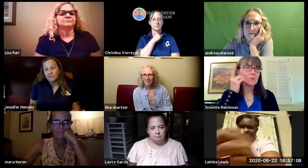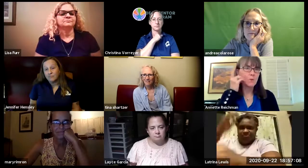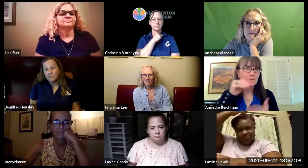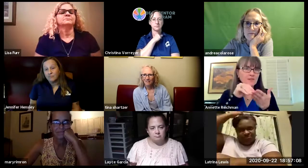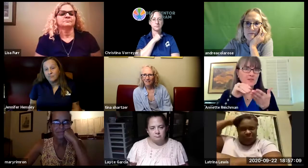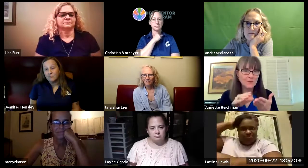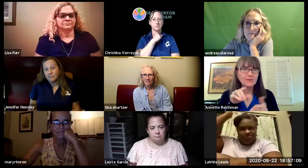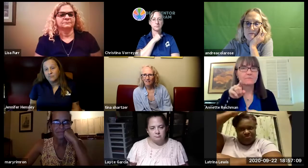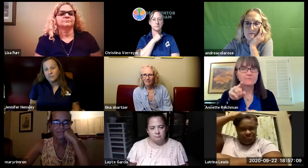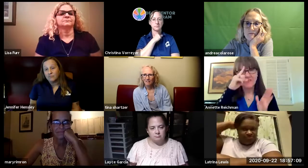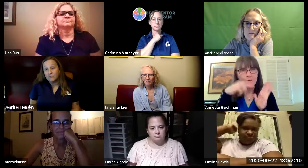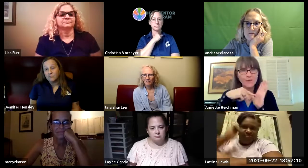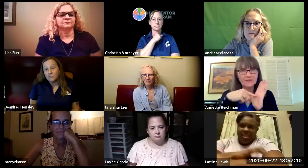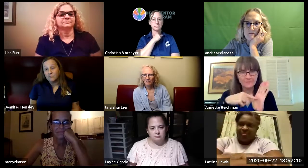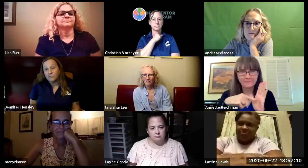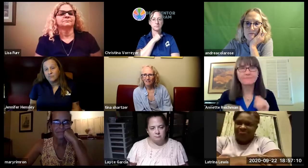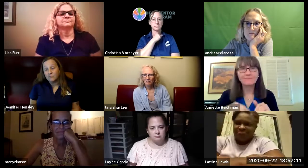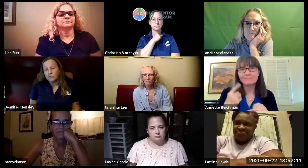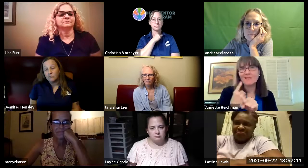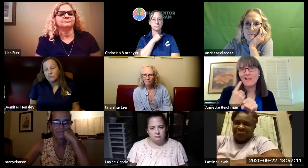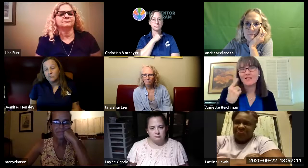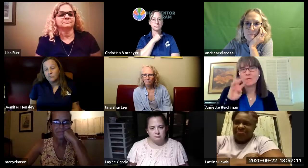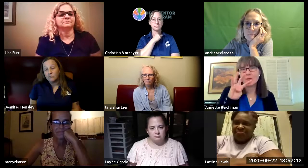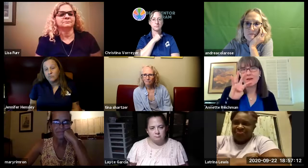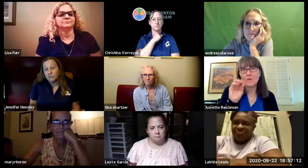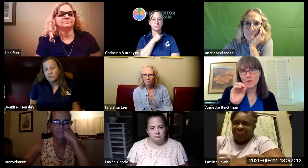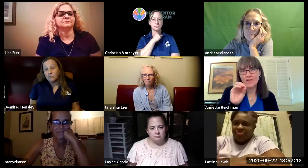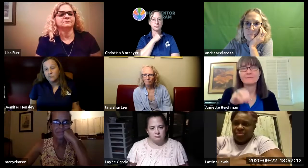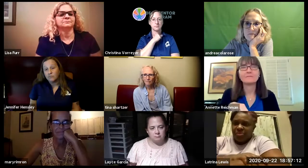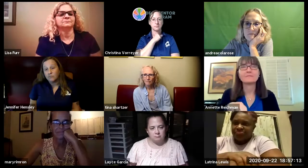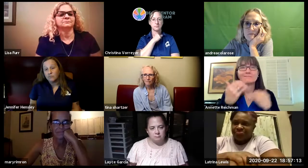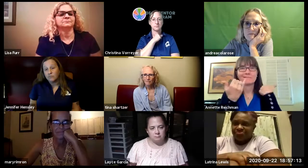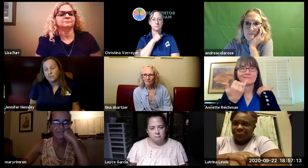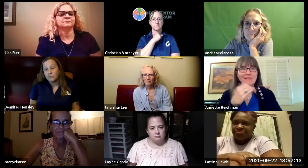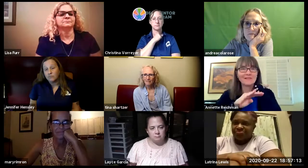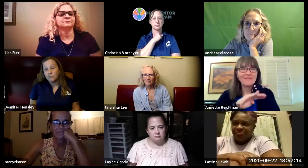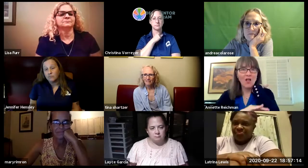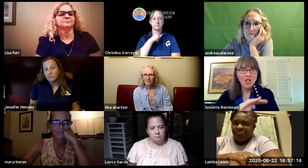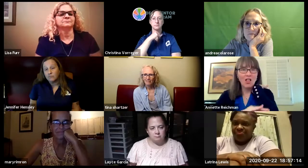we've had about 40 students stay in our dorms for example